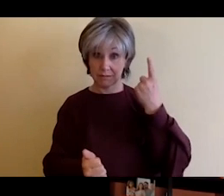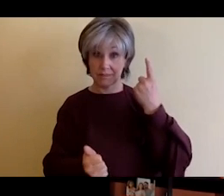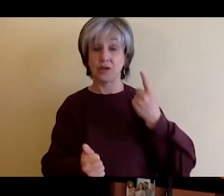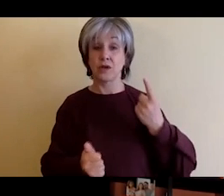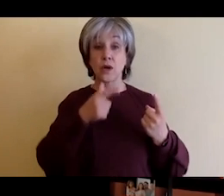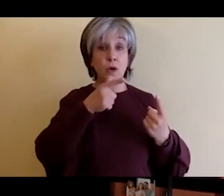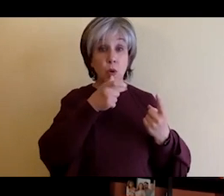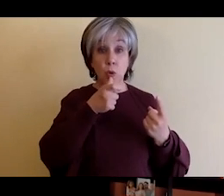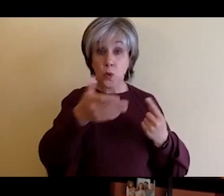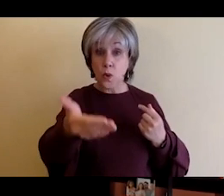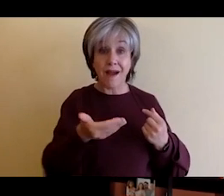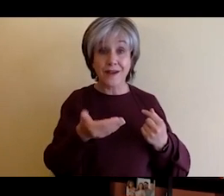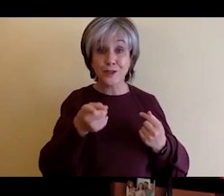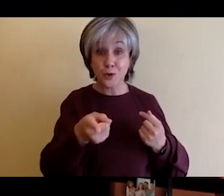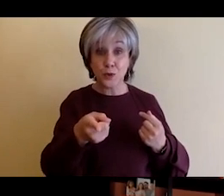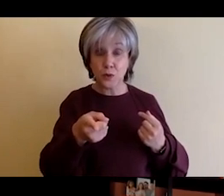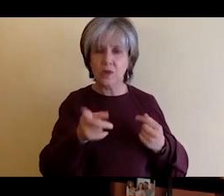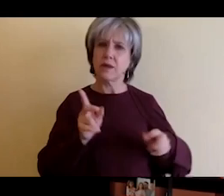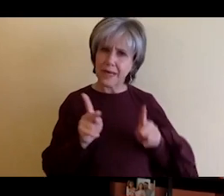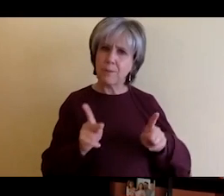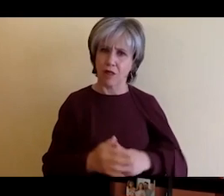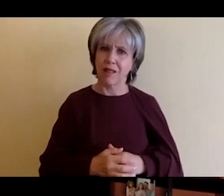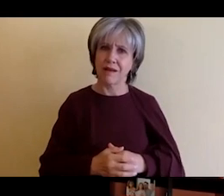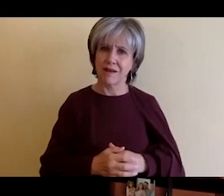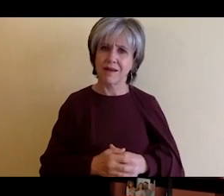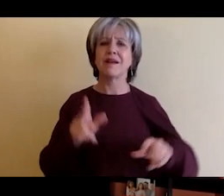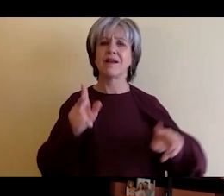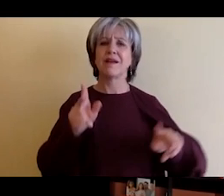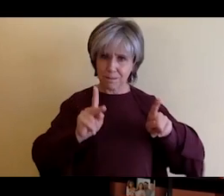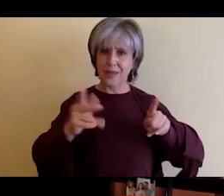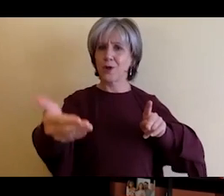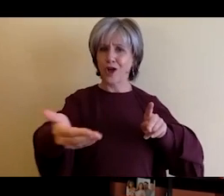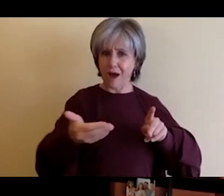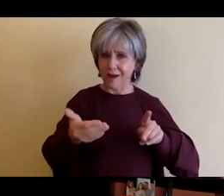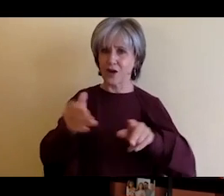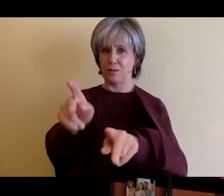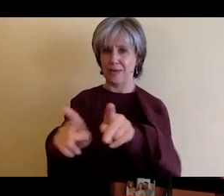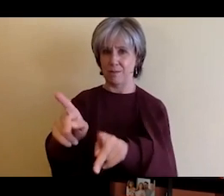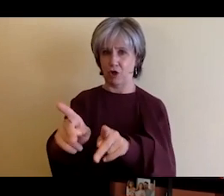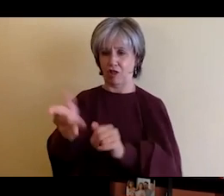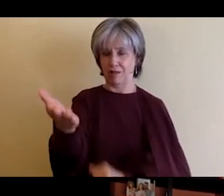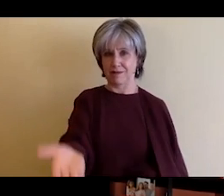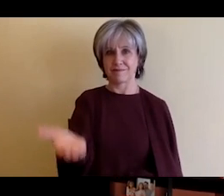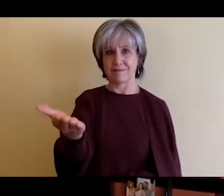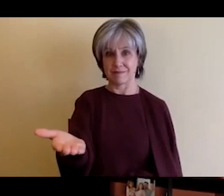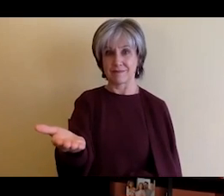you know people are going to hire people and they want to meet and understand who that person is. Of course you gotta have the